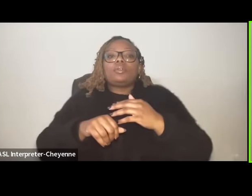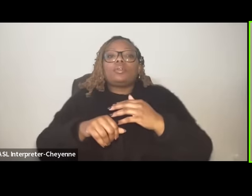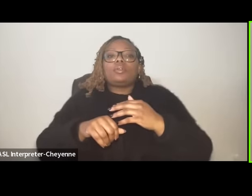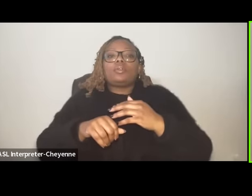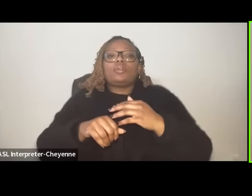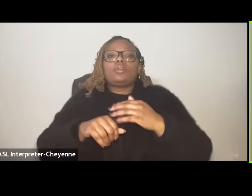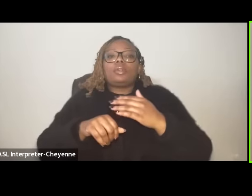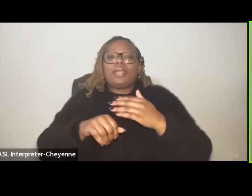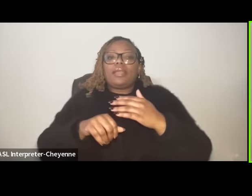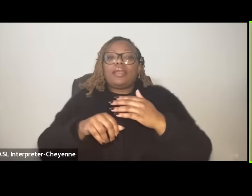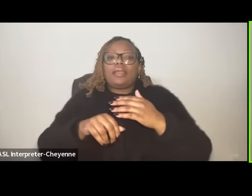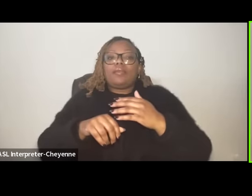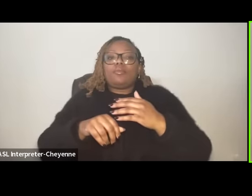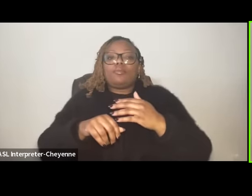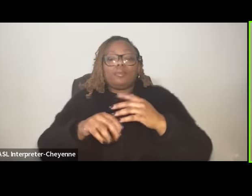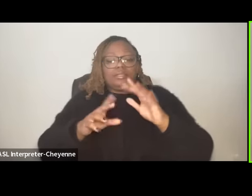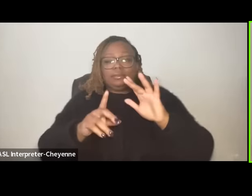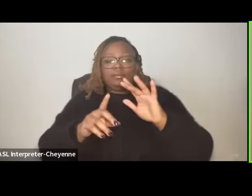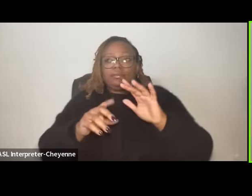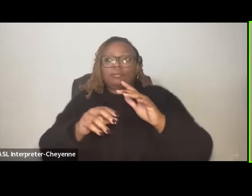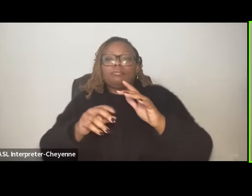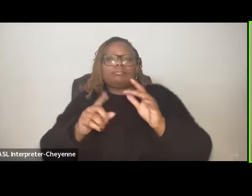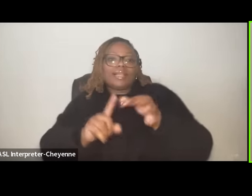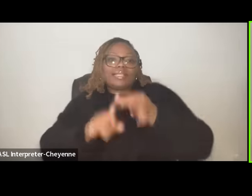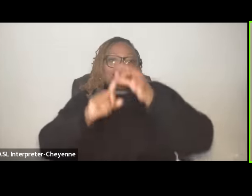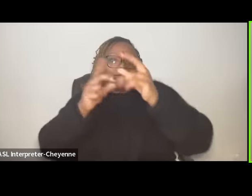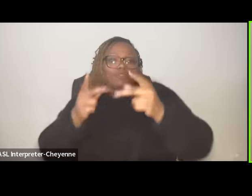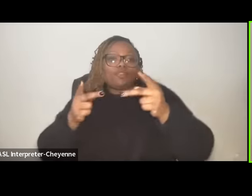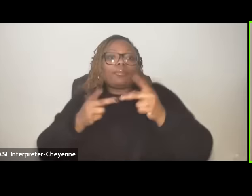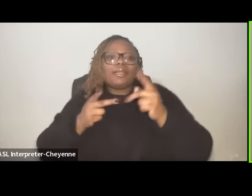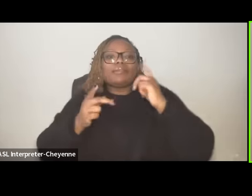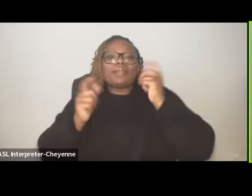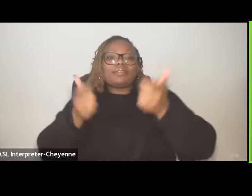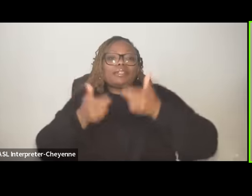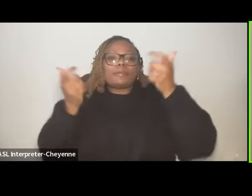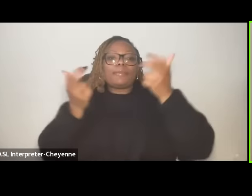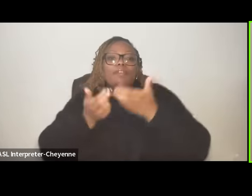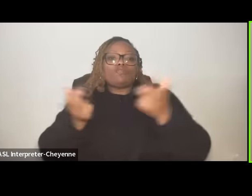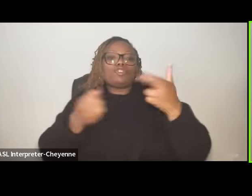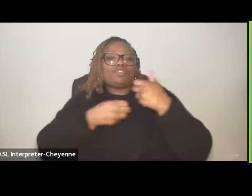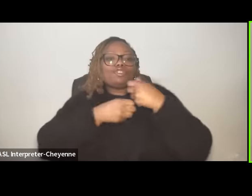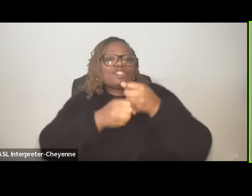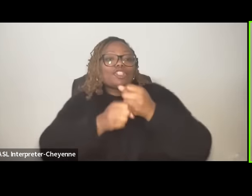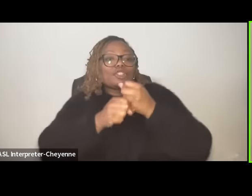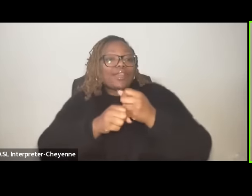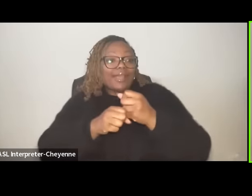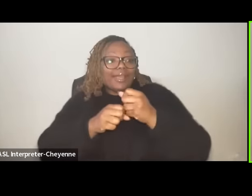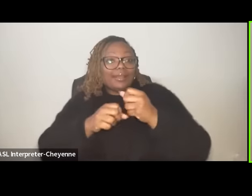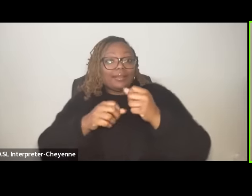was the pearl of the Antilles because it was the biggest resource generating Colony for France um